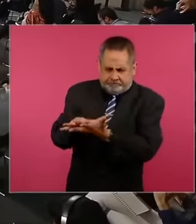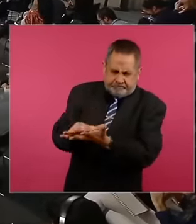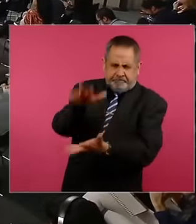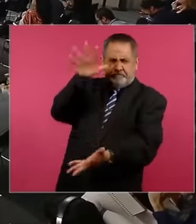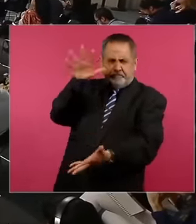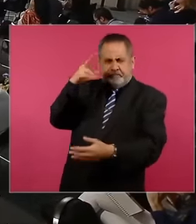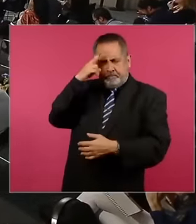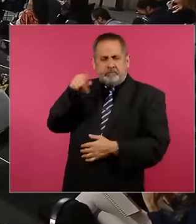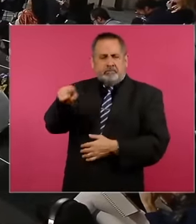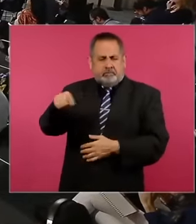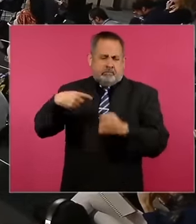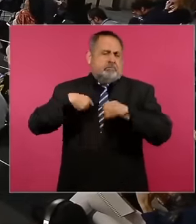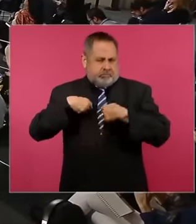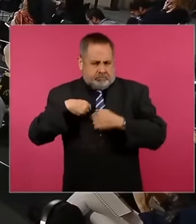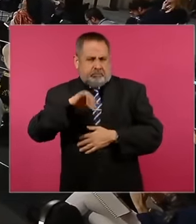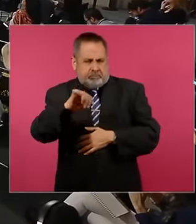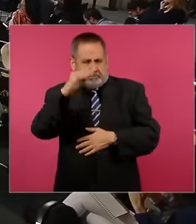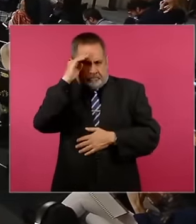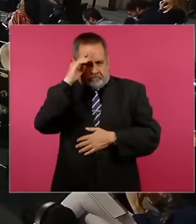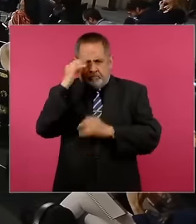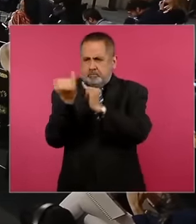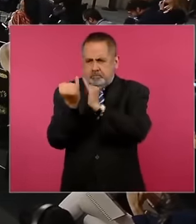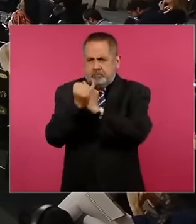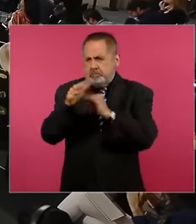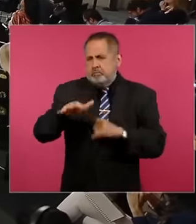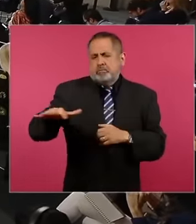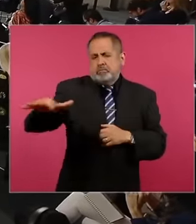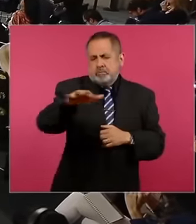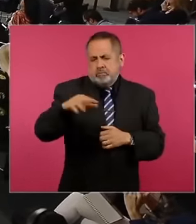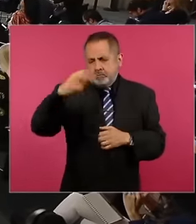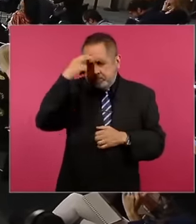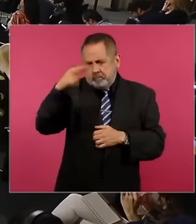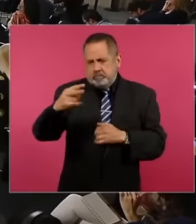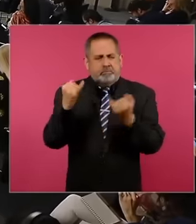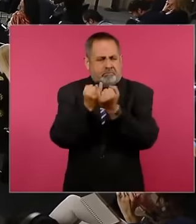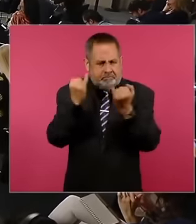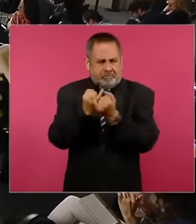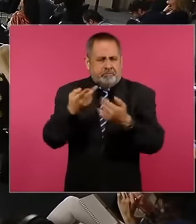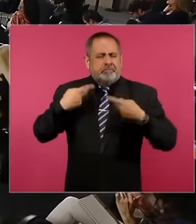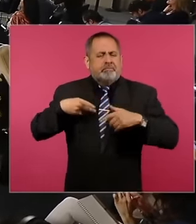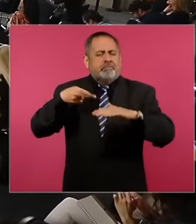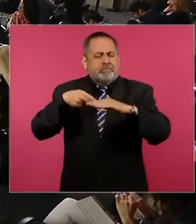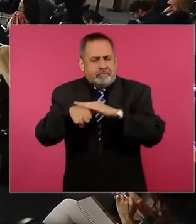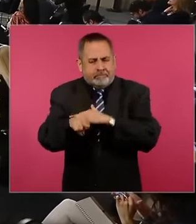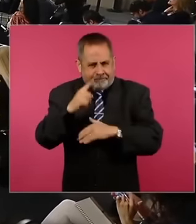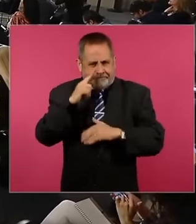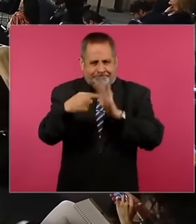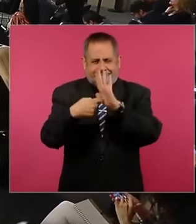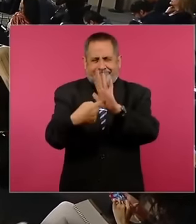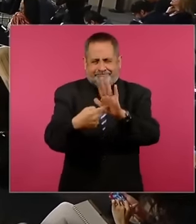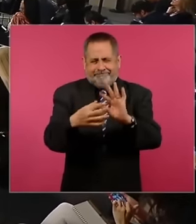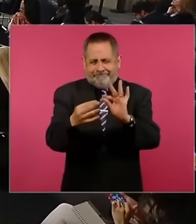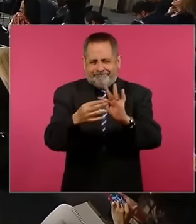I do think like them like those on the subway I do think like that and I also feel very proud